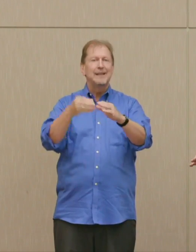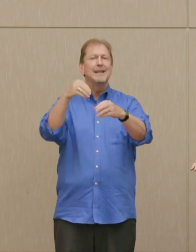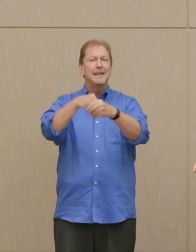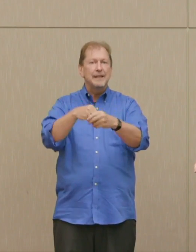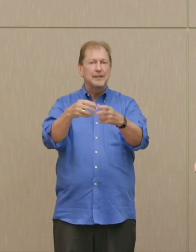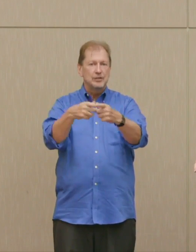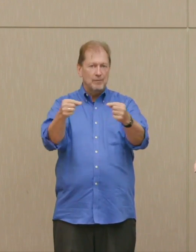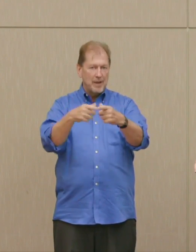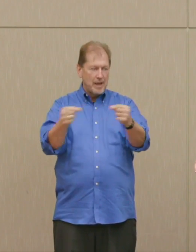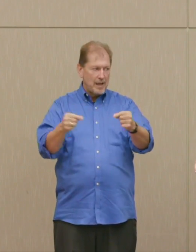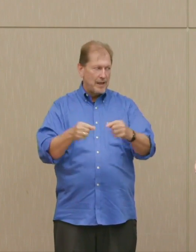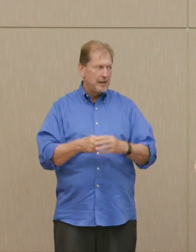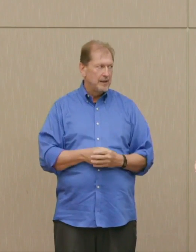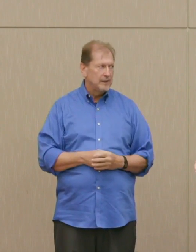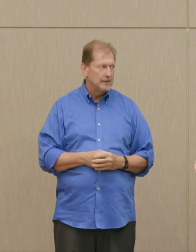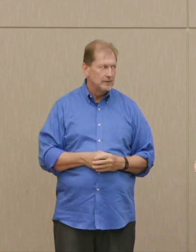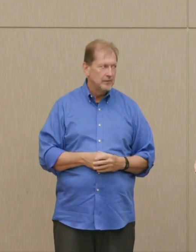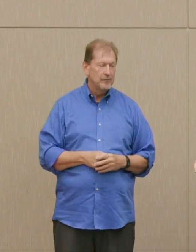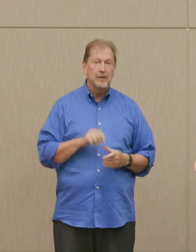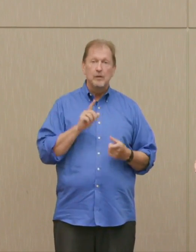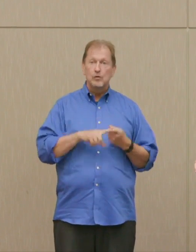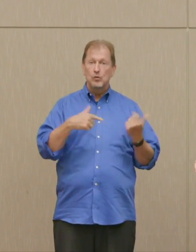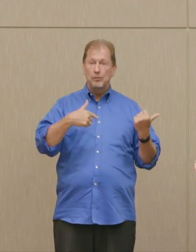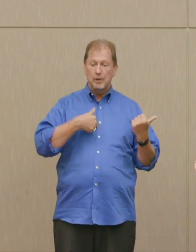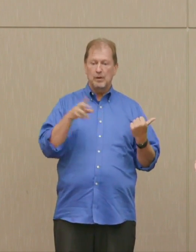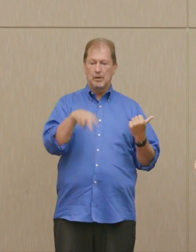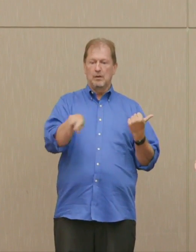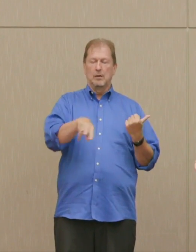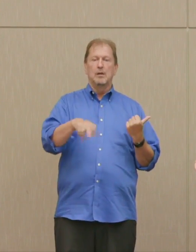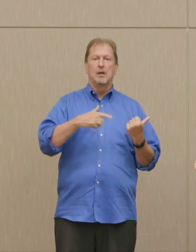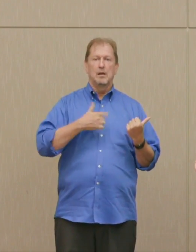That did not look like a good omen to me.